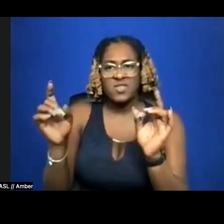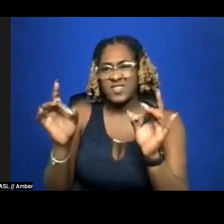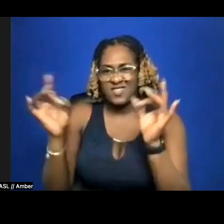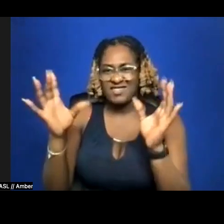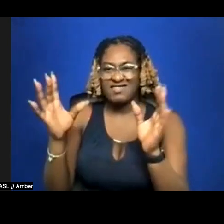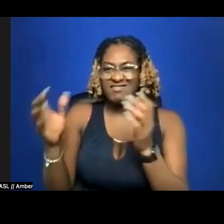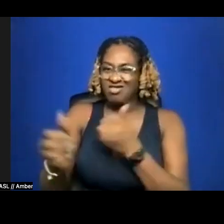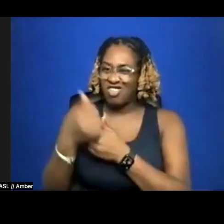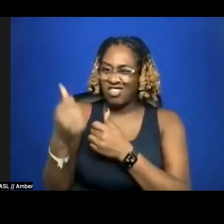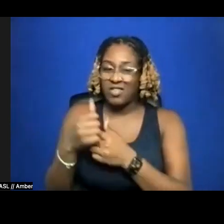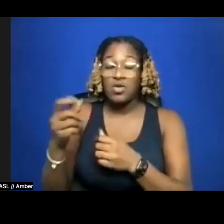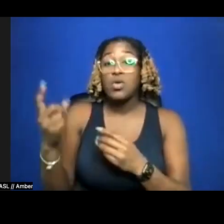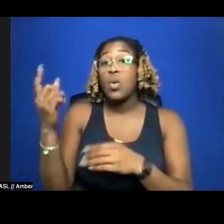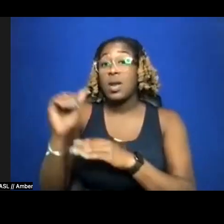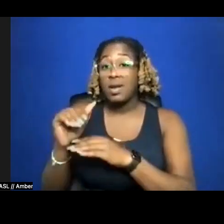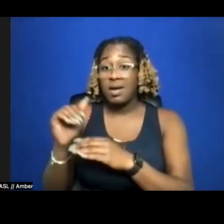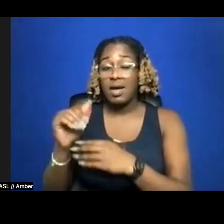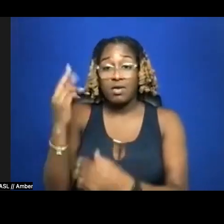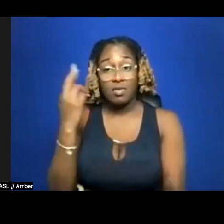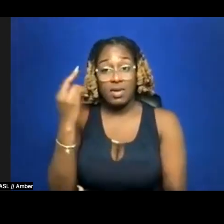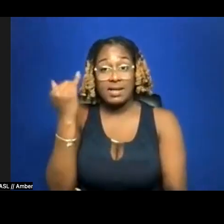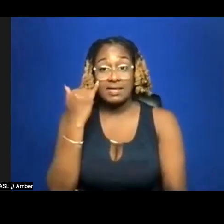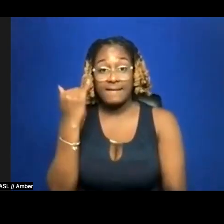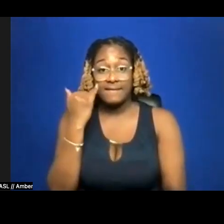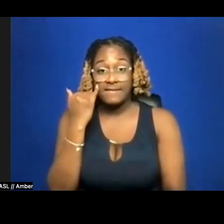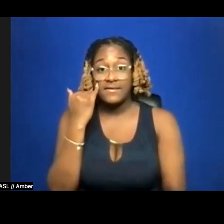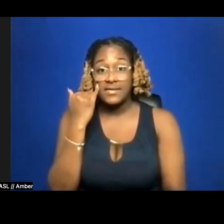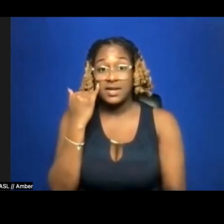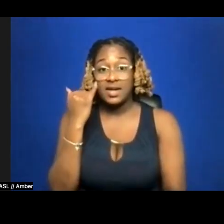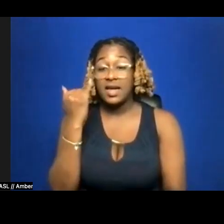I realized if you stuck my if you stuck the Barbie's head on a nightlight,